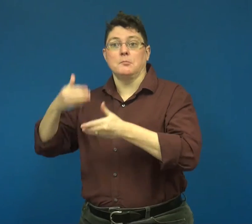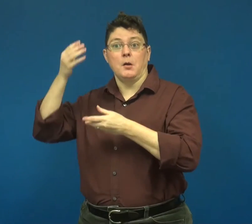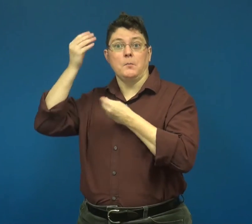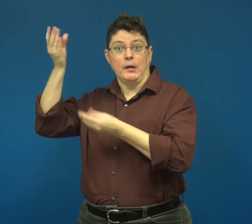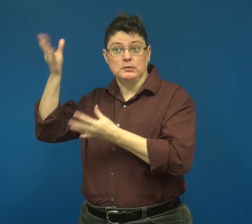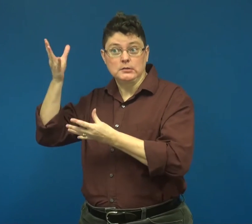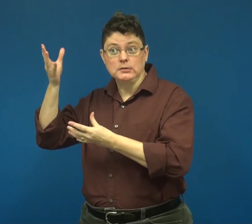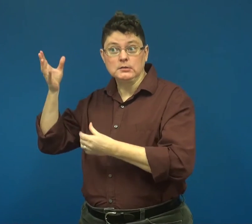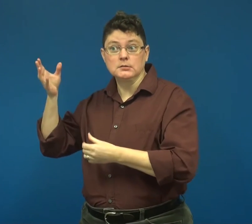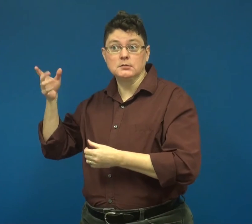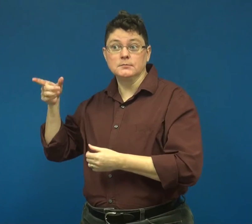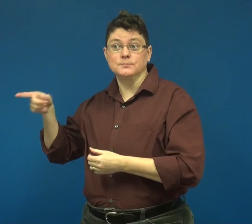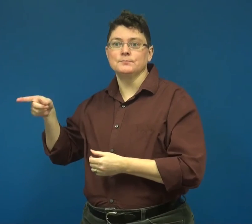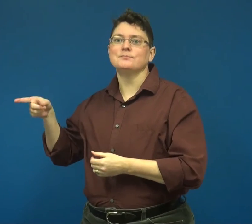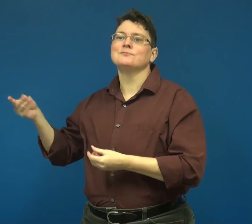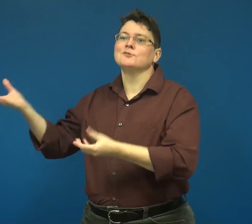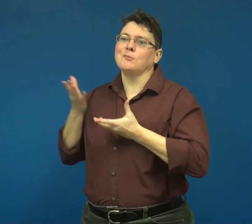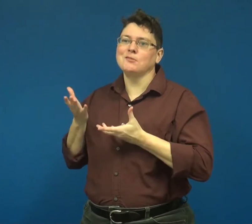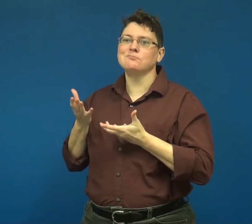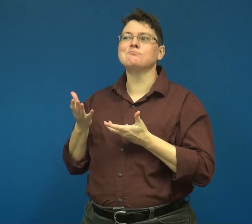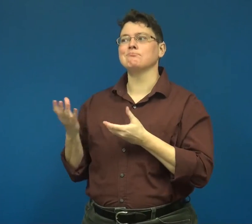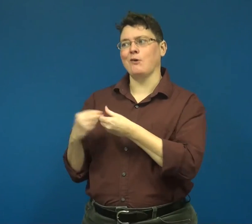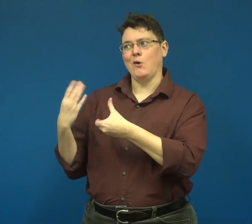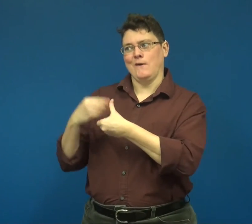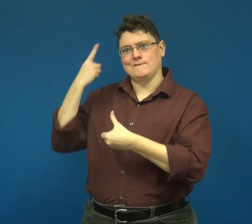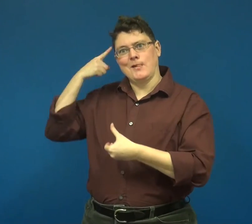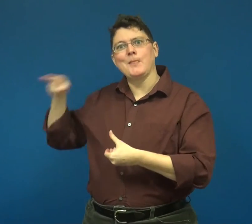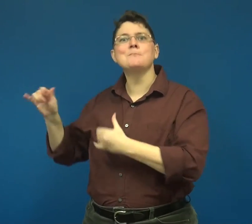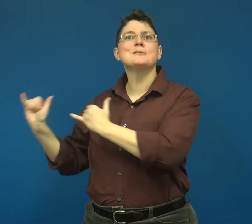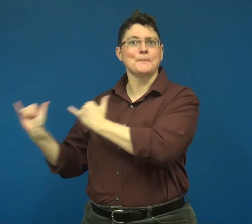informed me that was more inclusive for them as well.